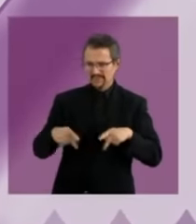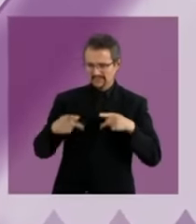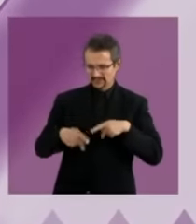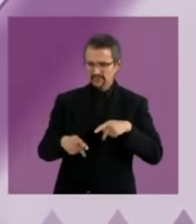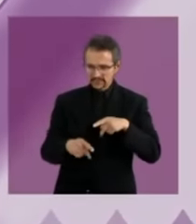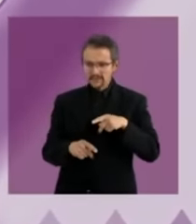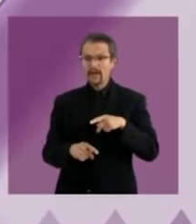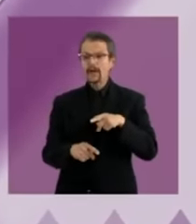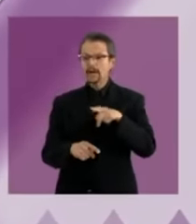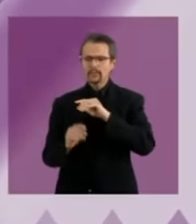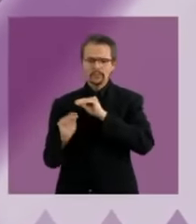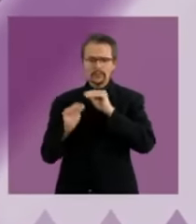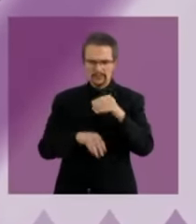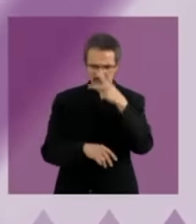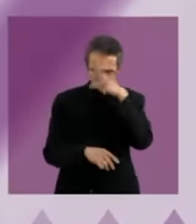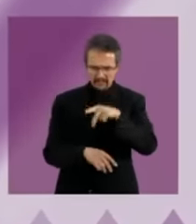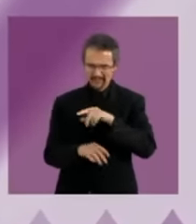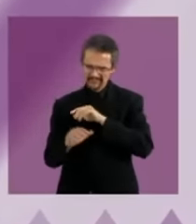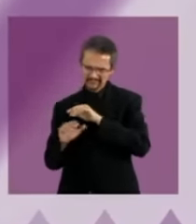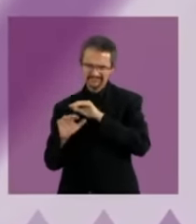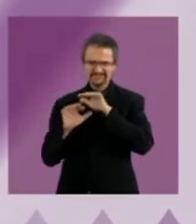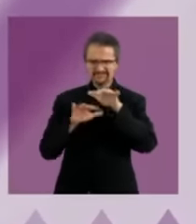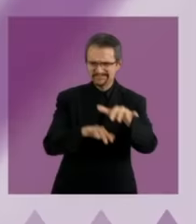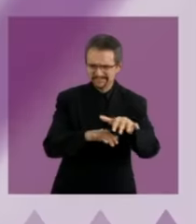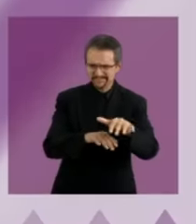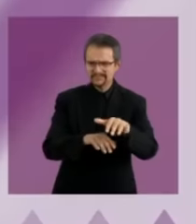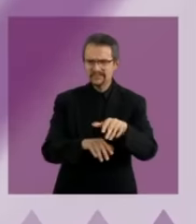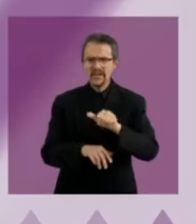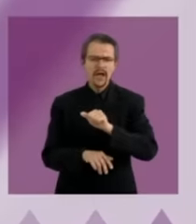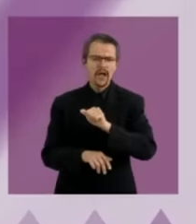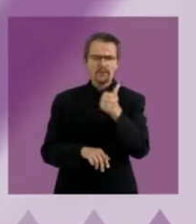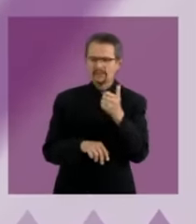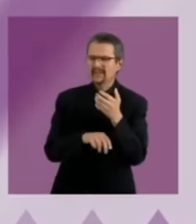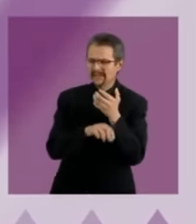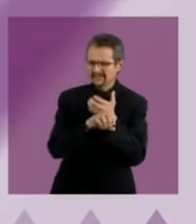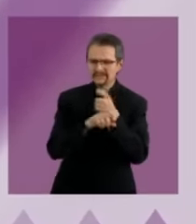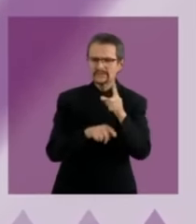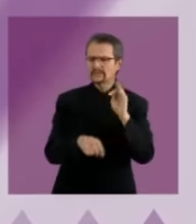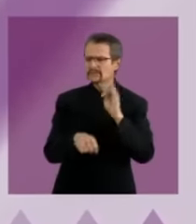towards the United States What will be your approach to protect their human rights address the